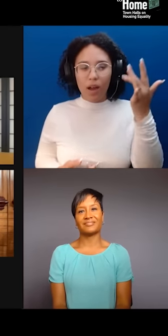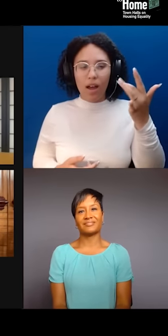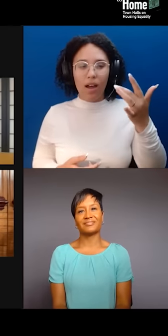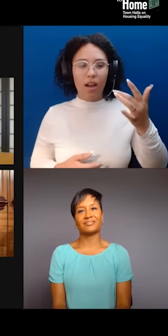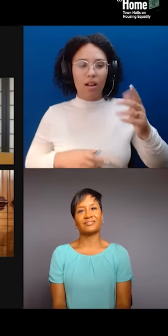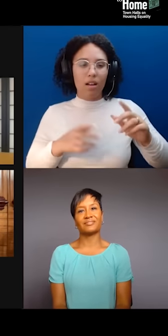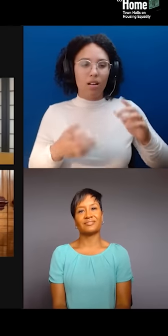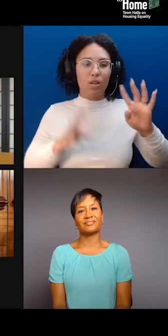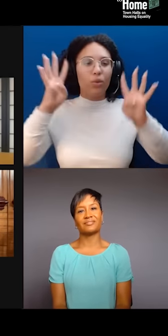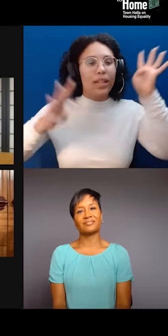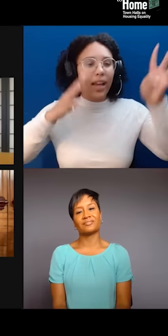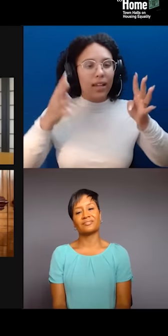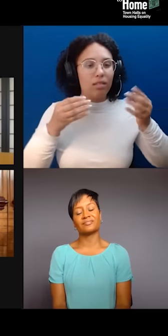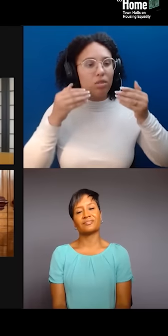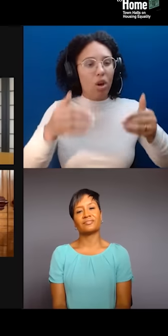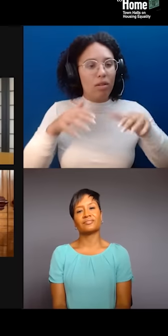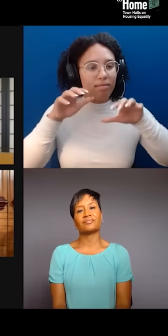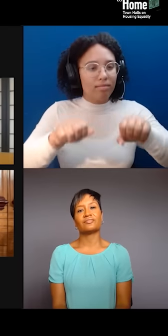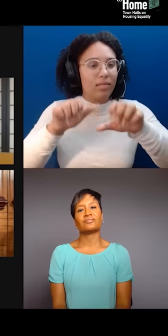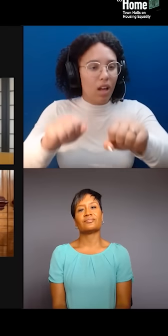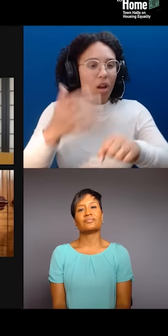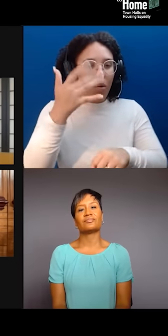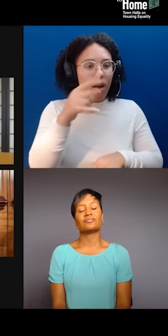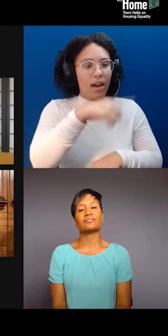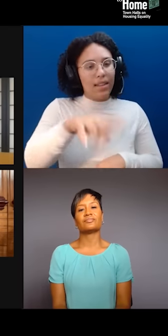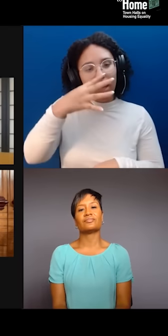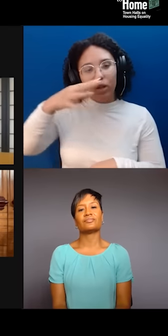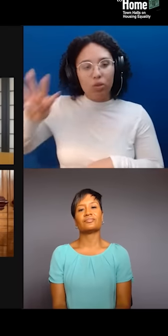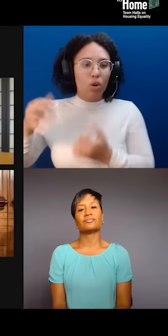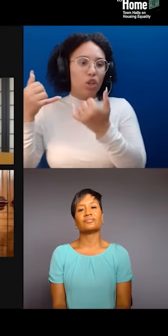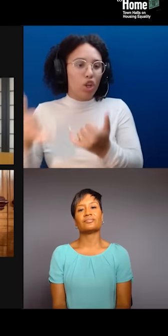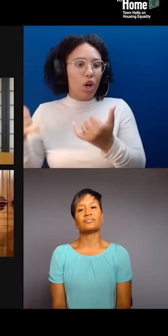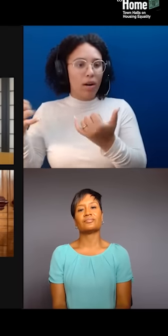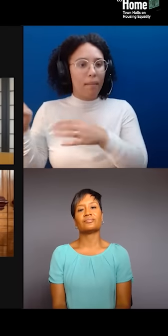in order to create space for themselves in a community that they are joining? One minute response, please.